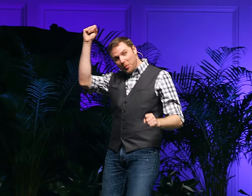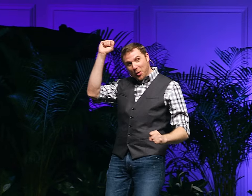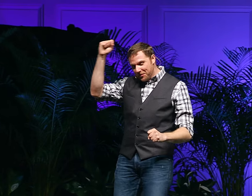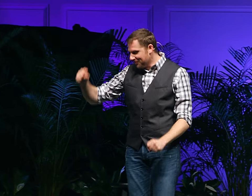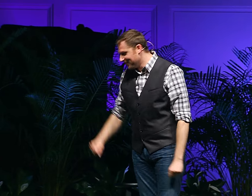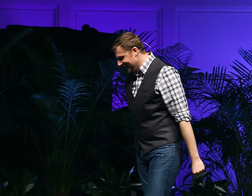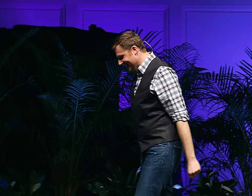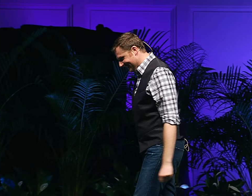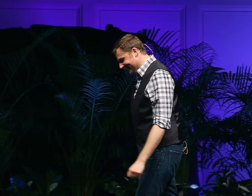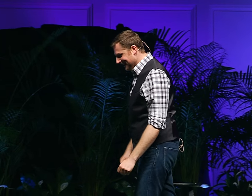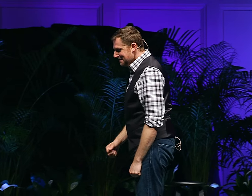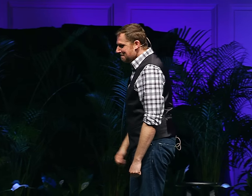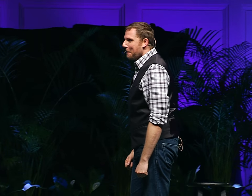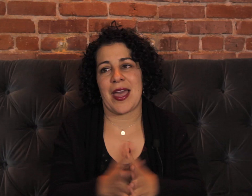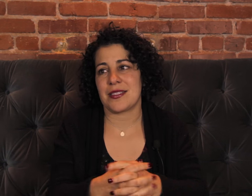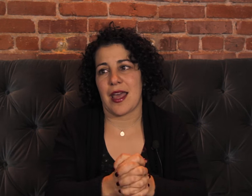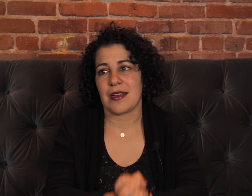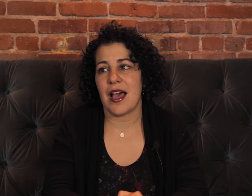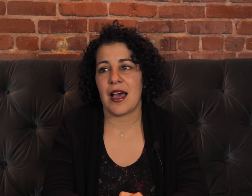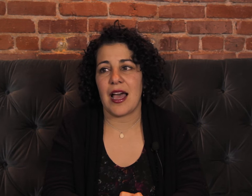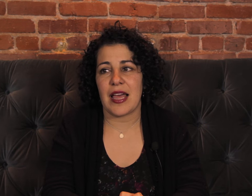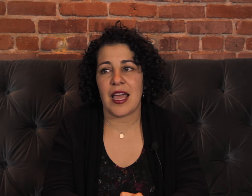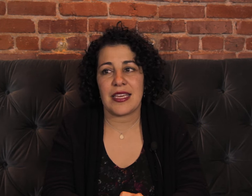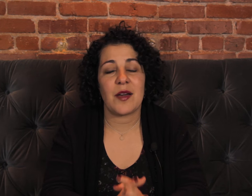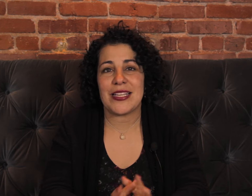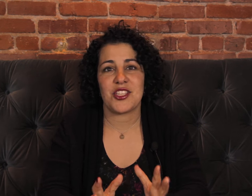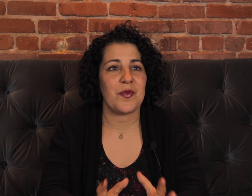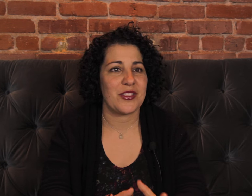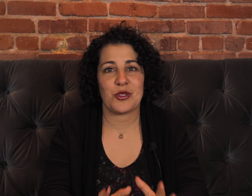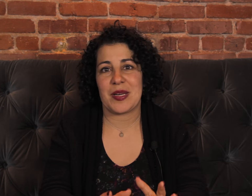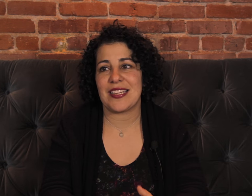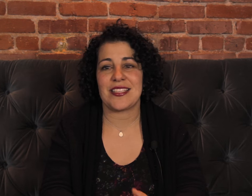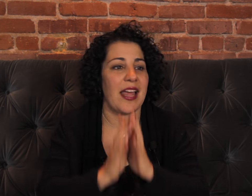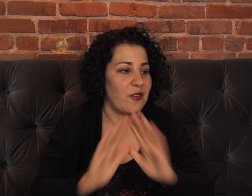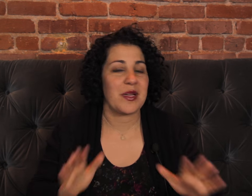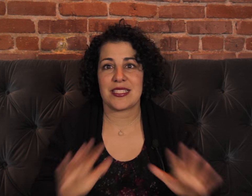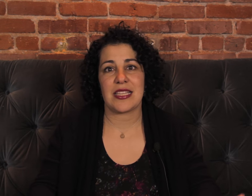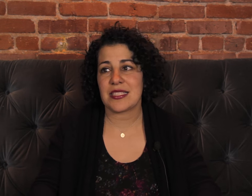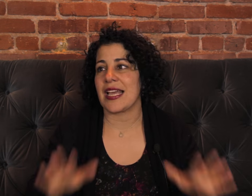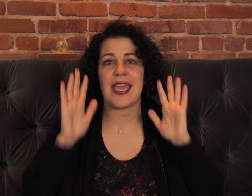William Martinez is incredible and he blew my mind tonight! I can't wait to jump on social media to tell everyone to see this!